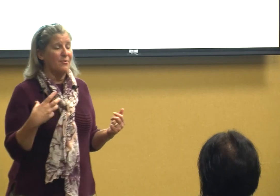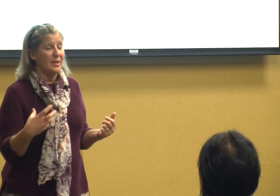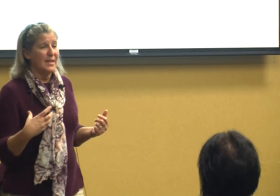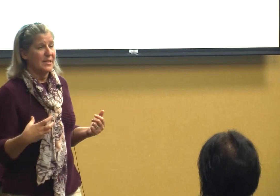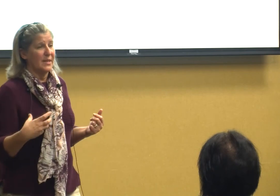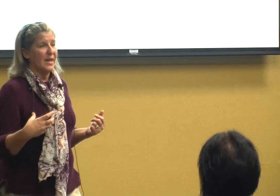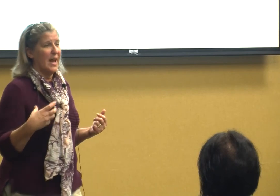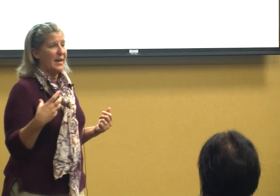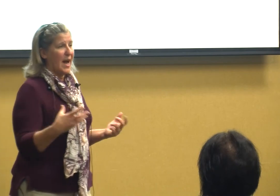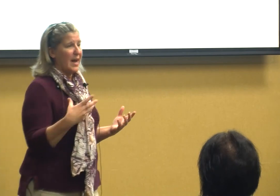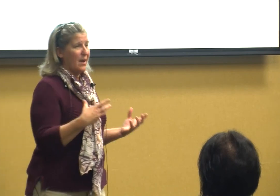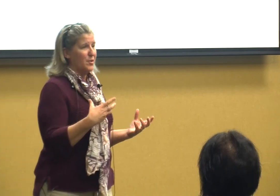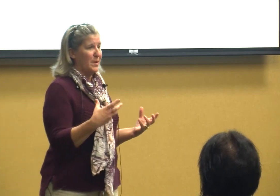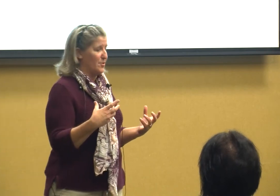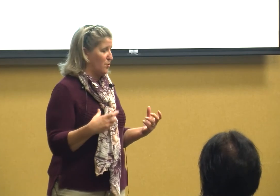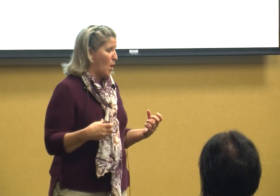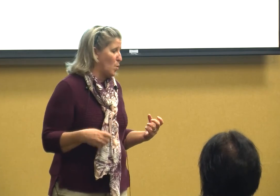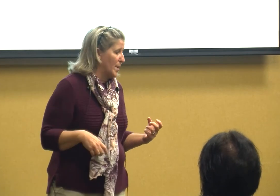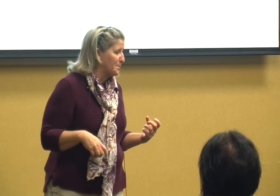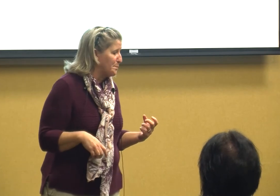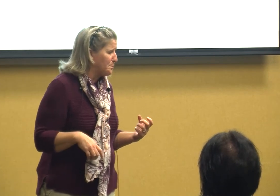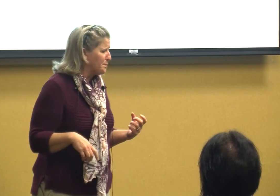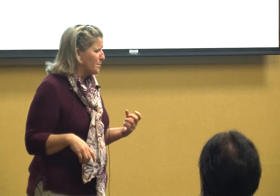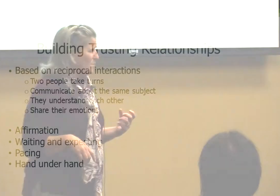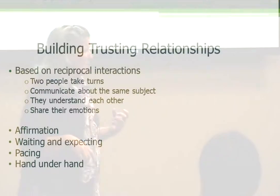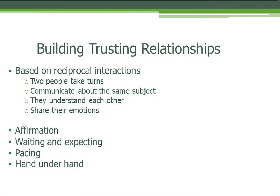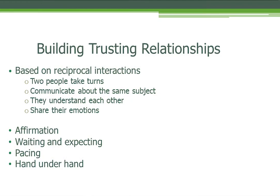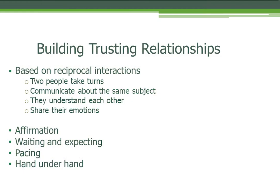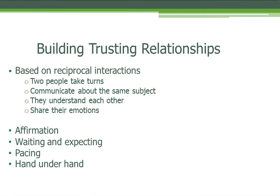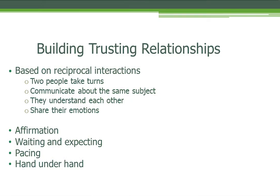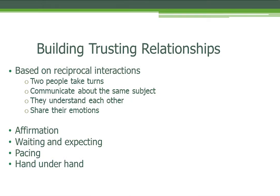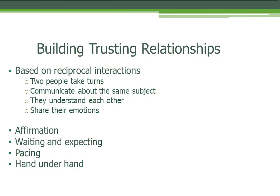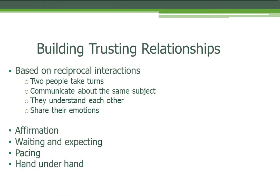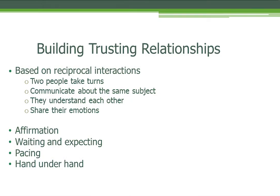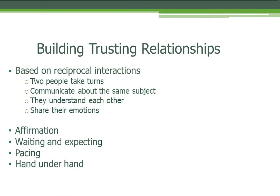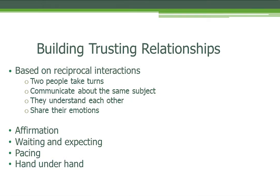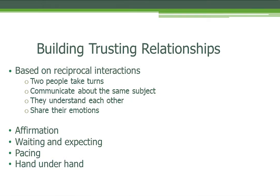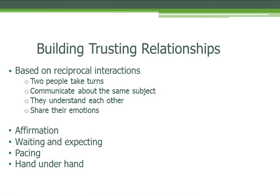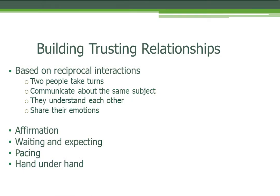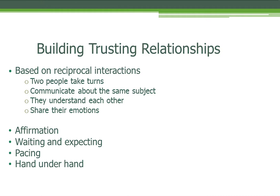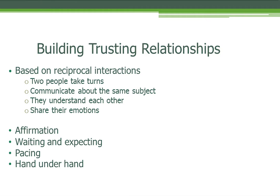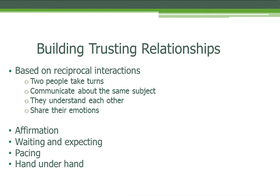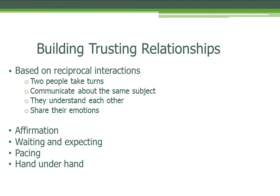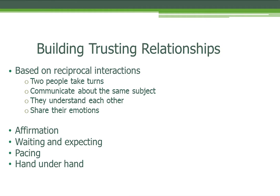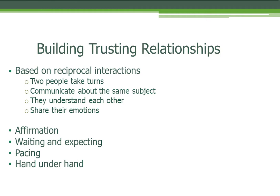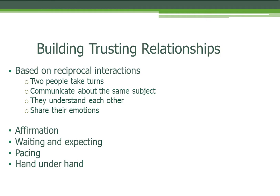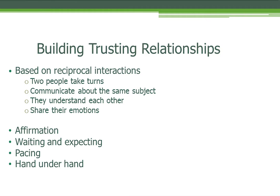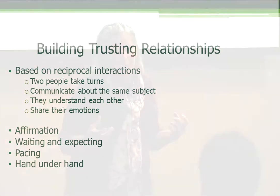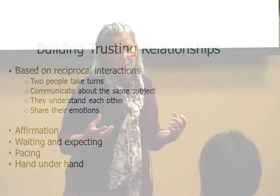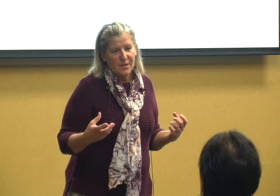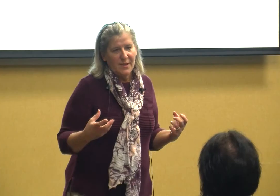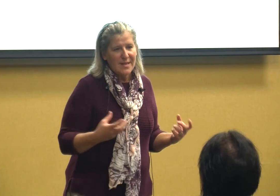to listen and I have to be the strong one we communicate about the same subjects that's